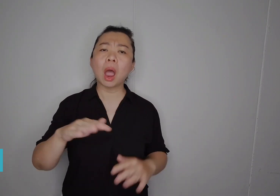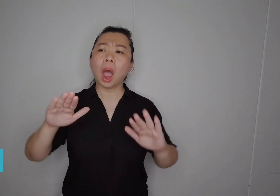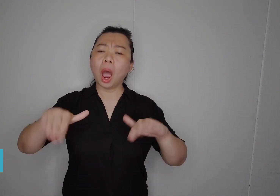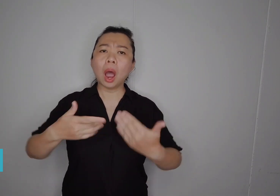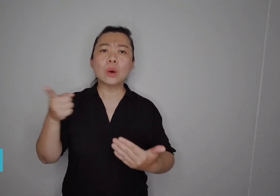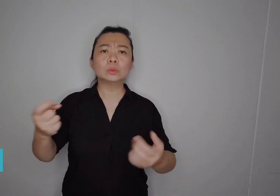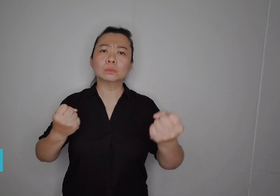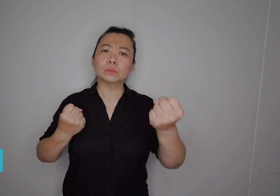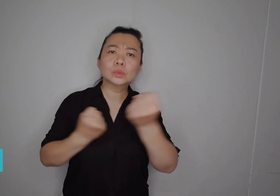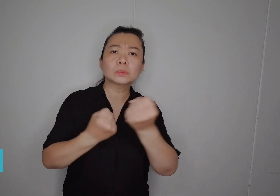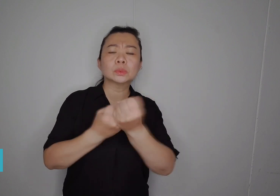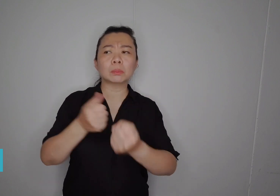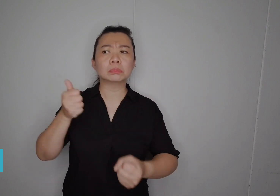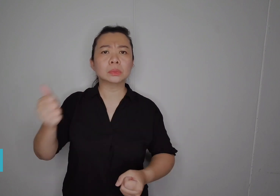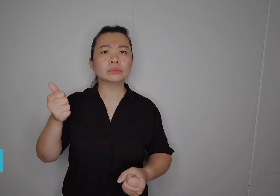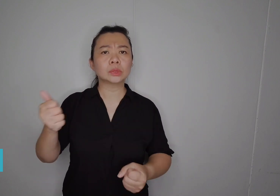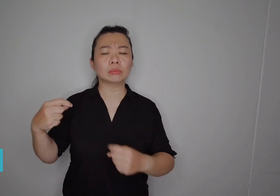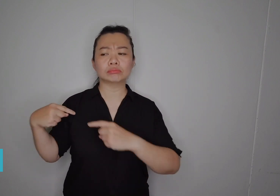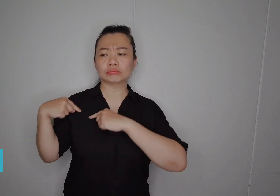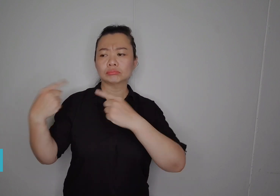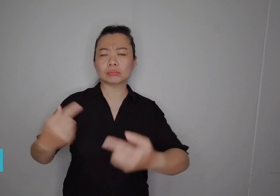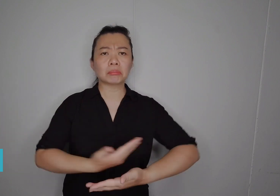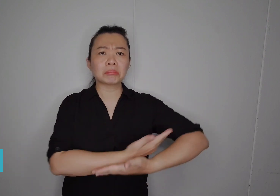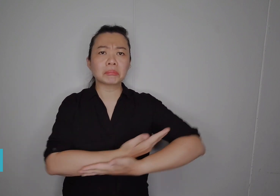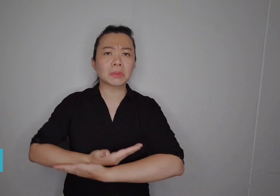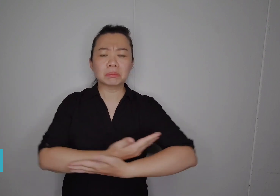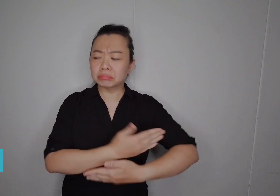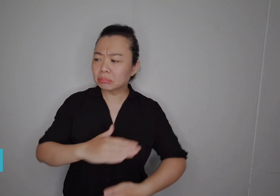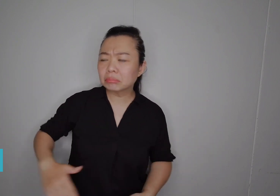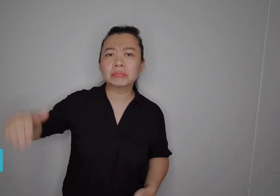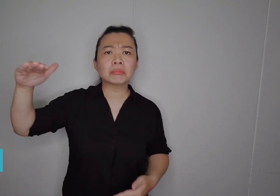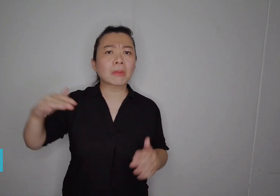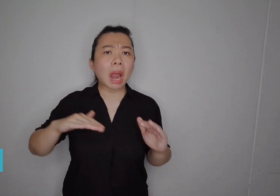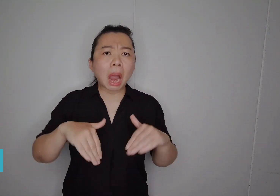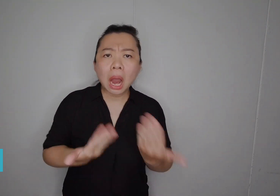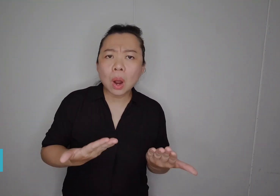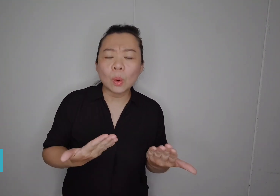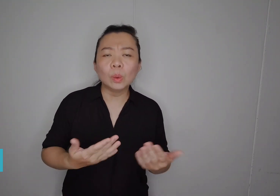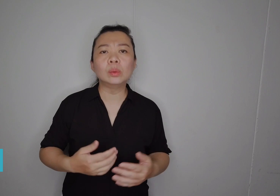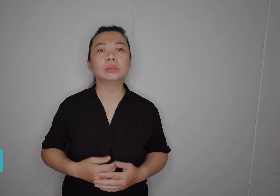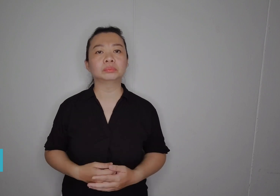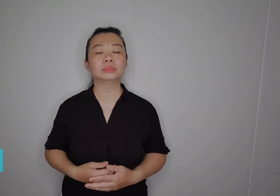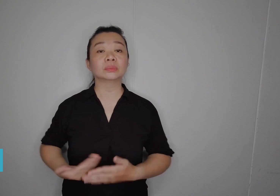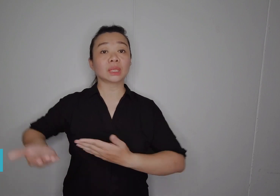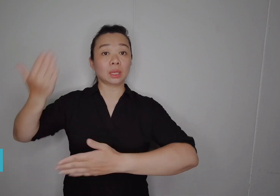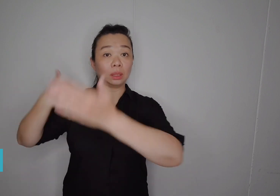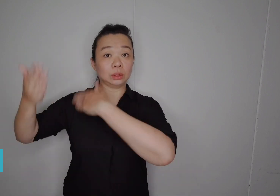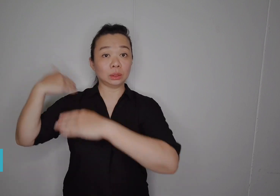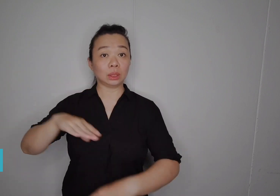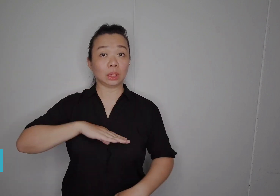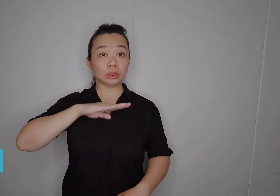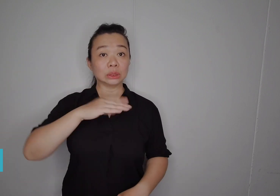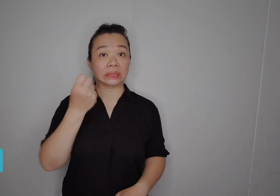How has he supported himself since he was born? When Yuogan was 11,